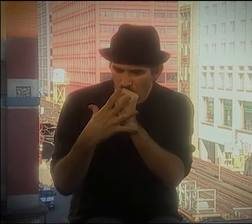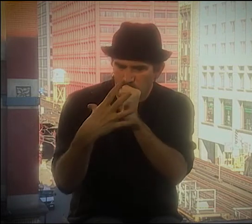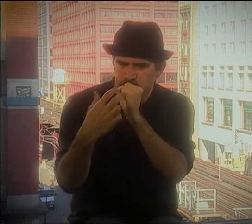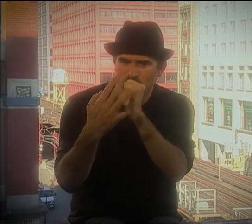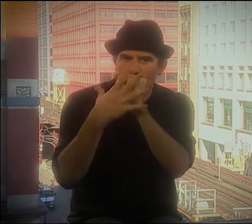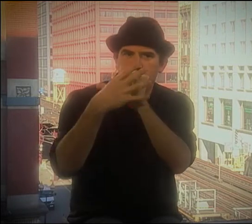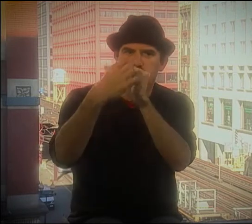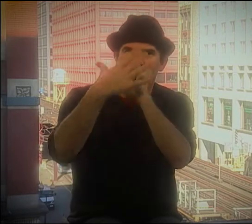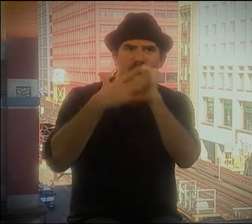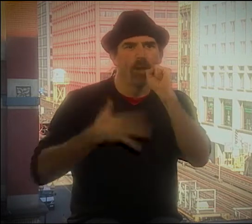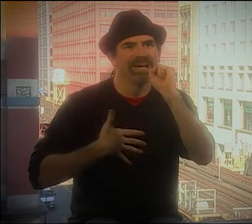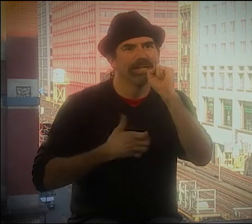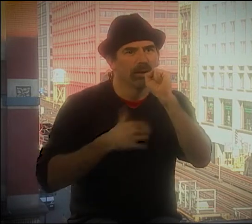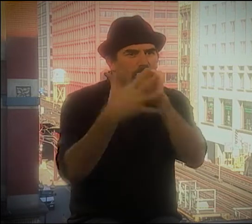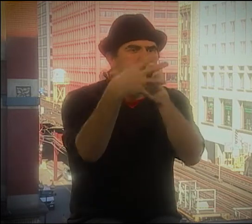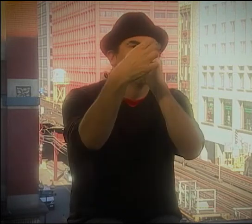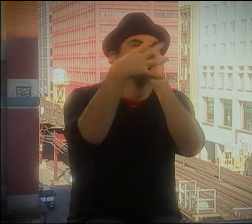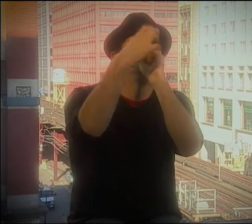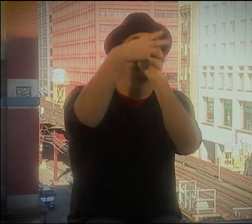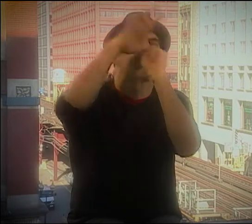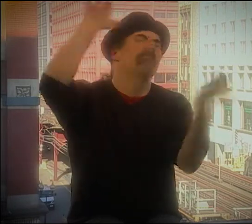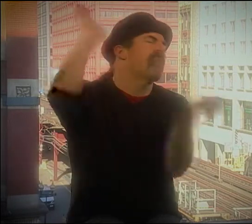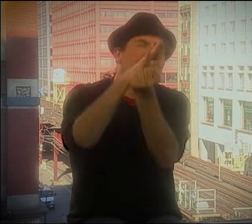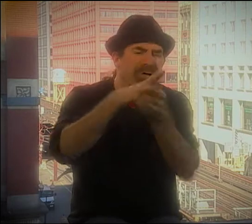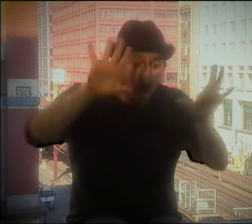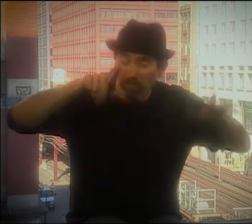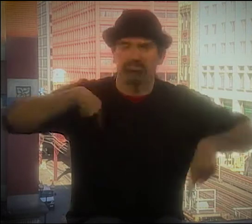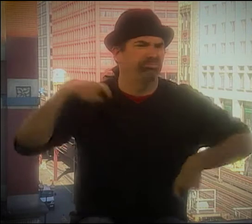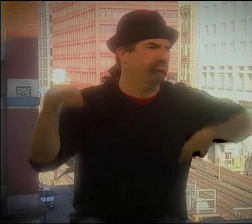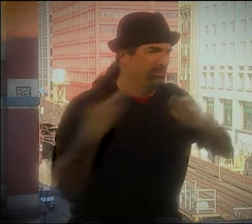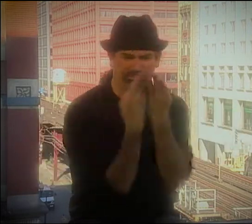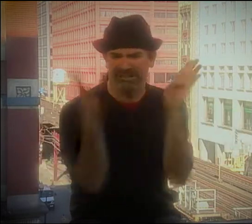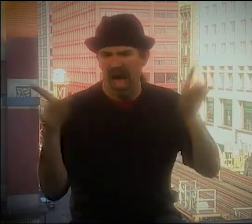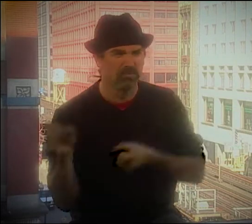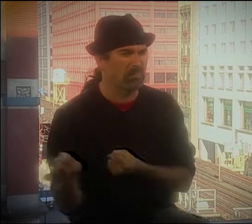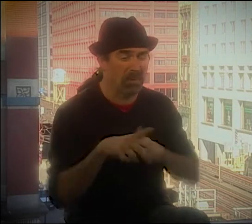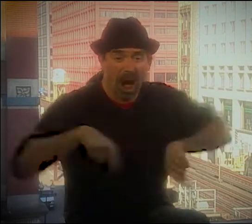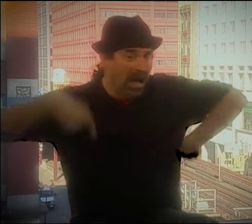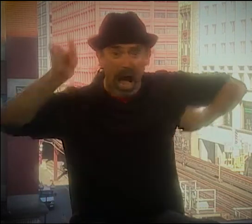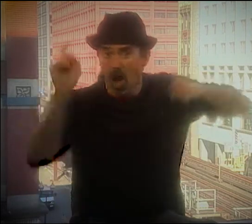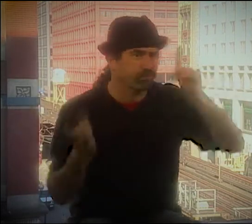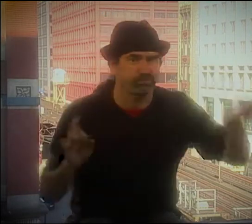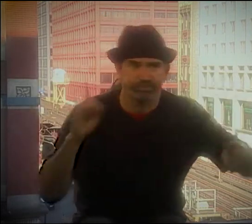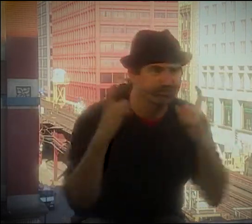A PAPER BAG, AND HE WAS BREATHING INTO IT TO MAKE THE SOUND OF LIKE A HEARTBEAT.